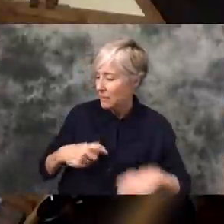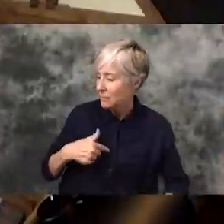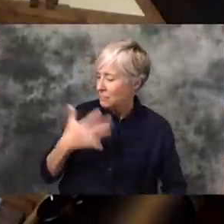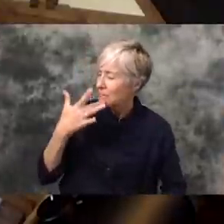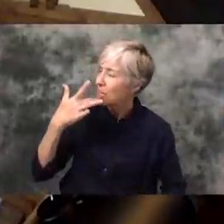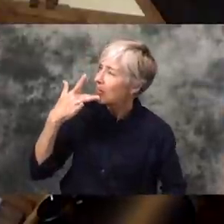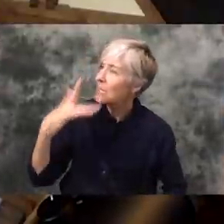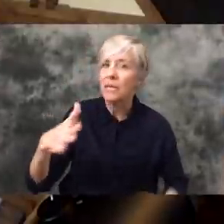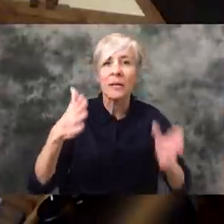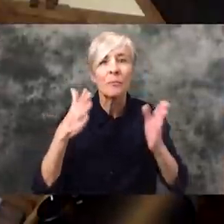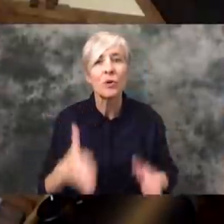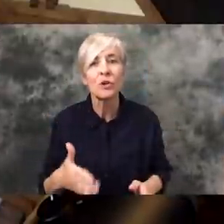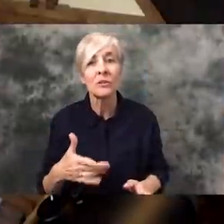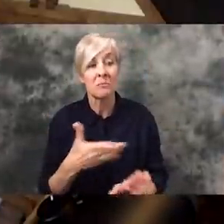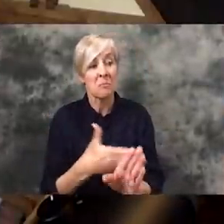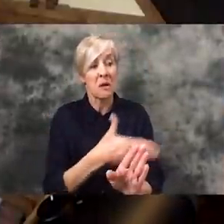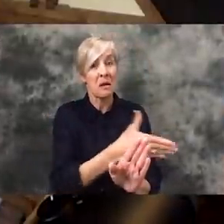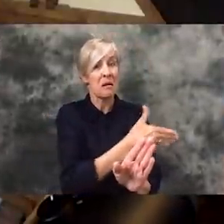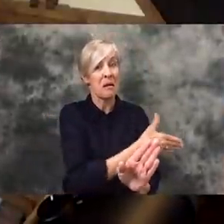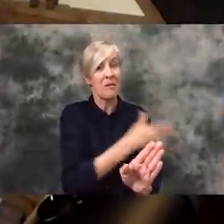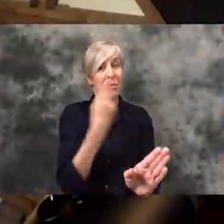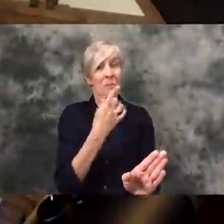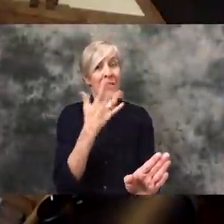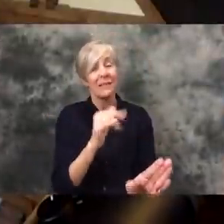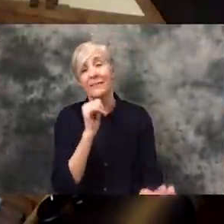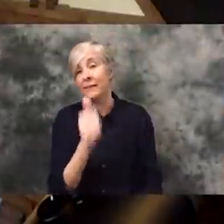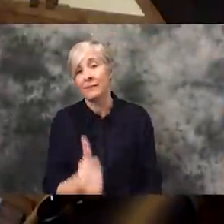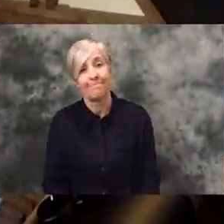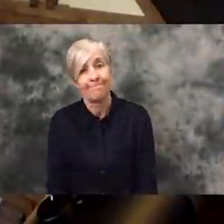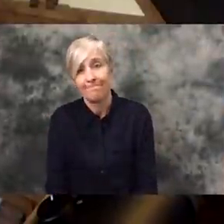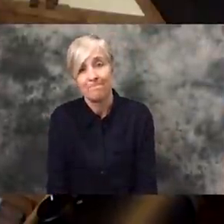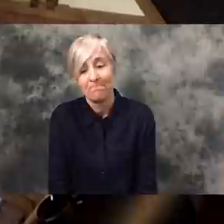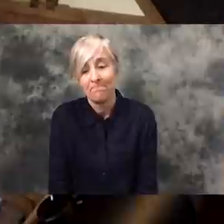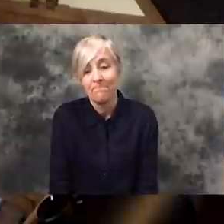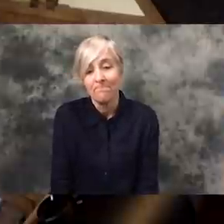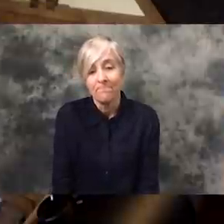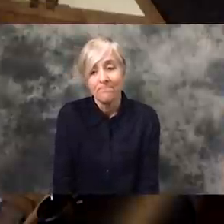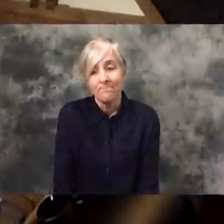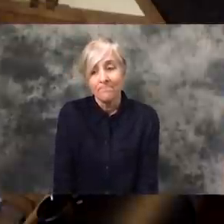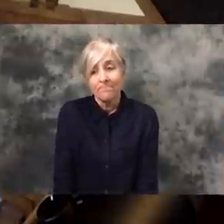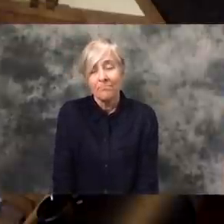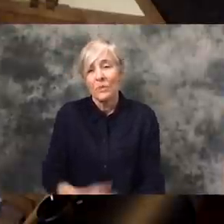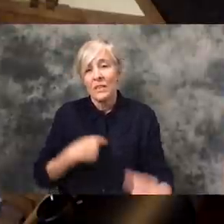a very very fortunate person. It wasn't always like that. I have